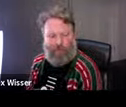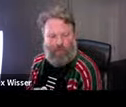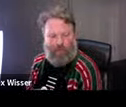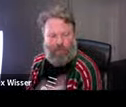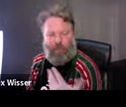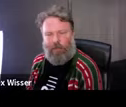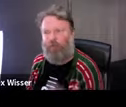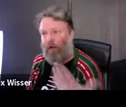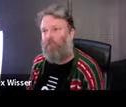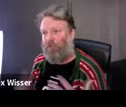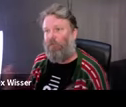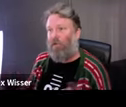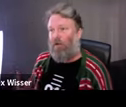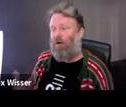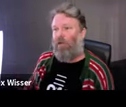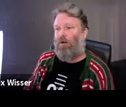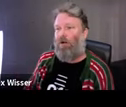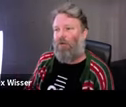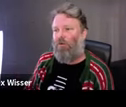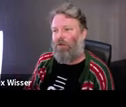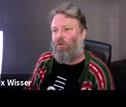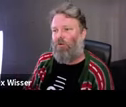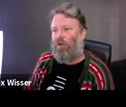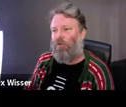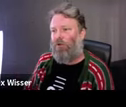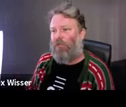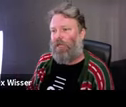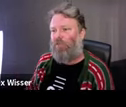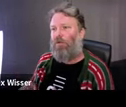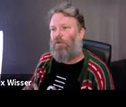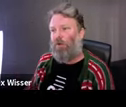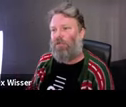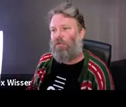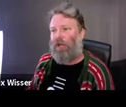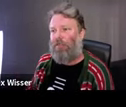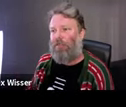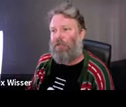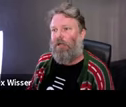process of, OK, well, what sort of data do we want to collect and how